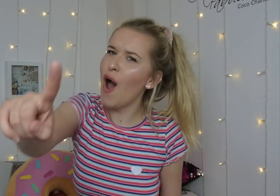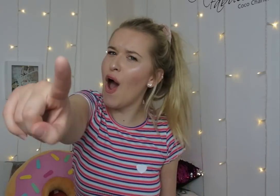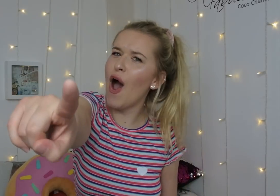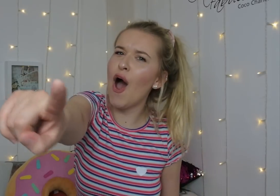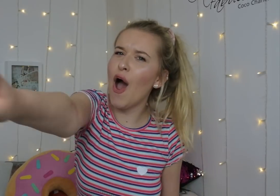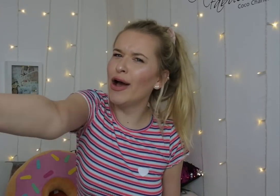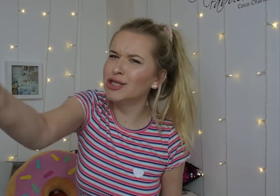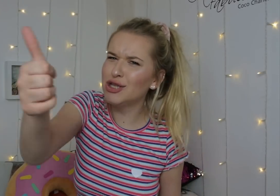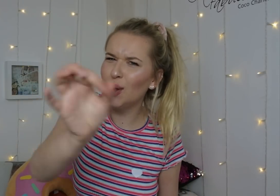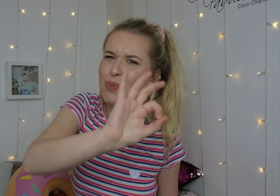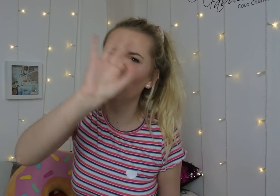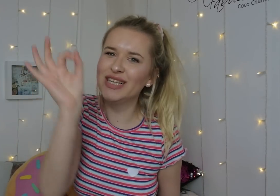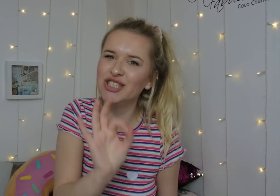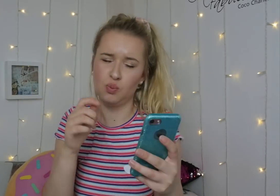Ooo, this is such a good question!